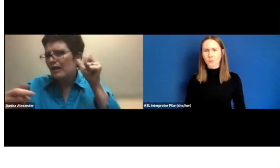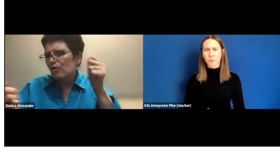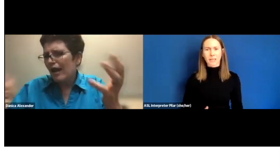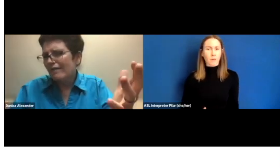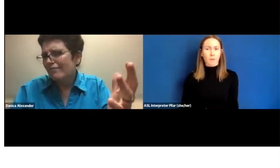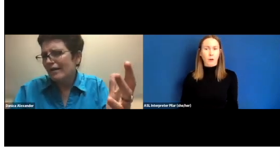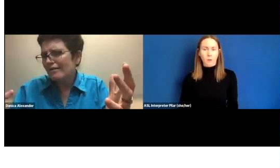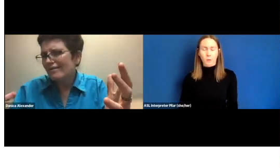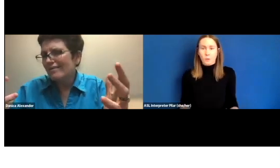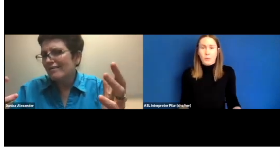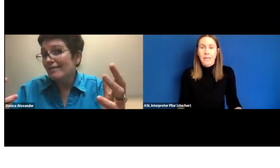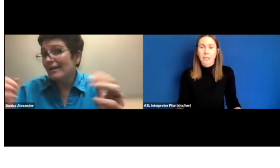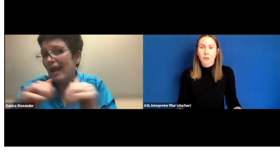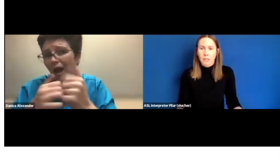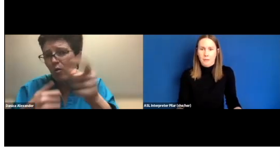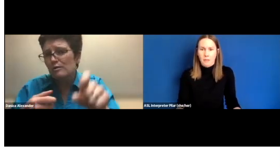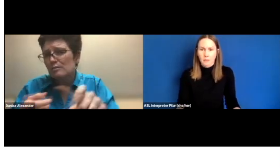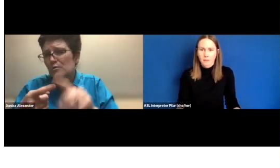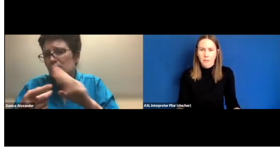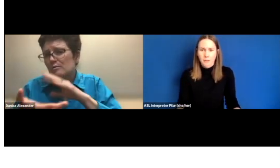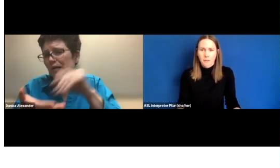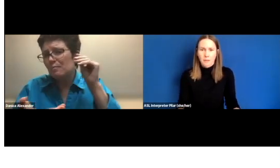You can't follow because you can't hear anything.